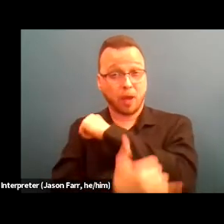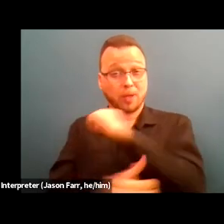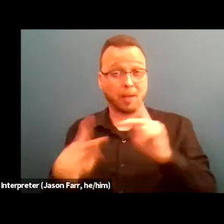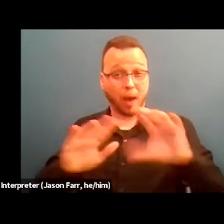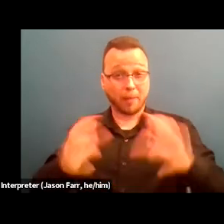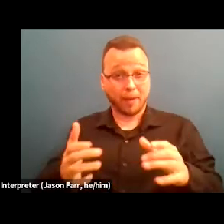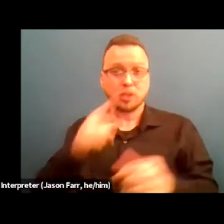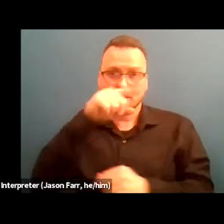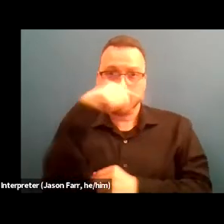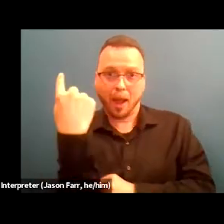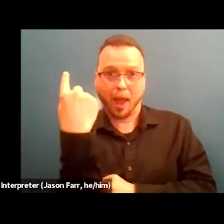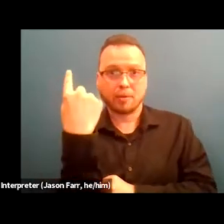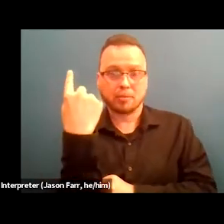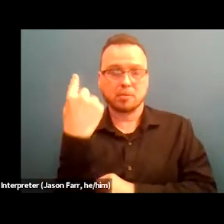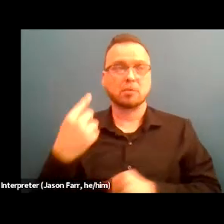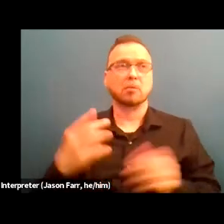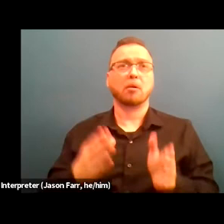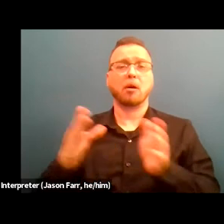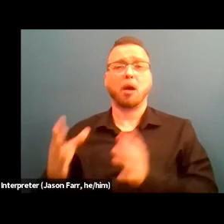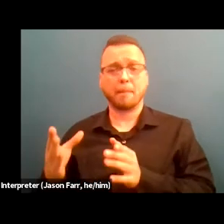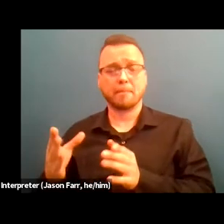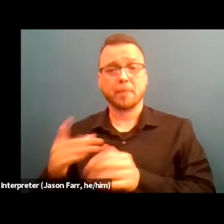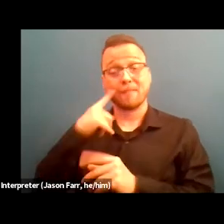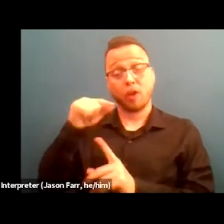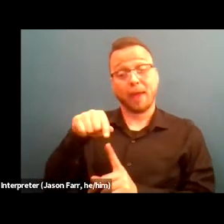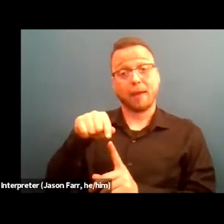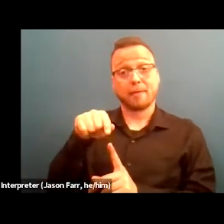is black and of that 9% more than 1/3